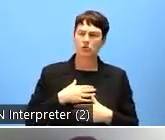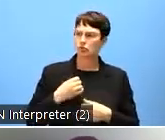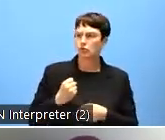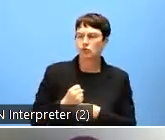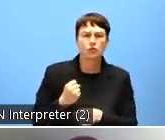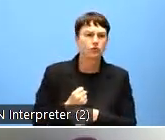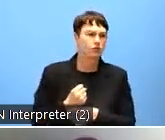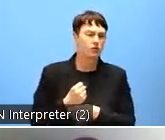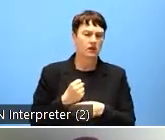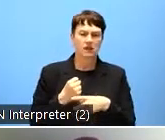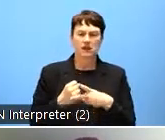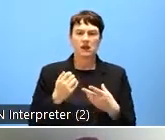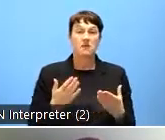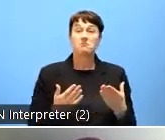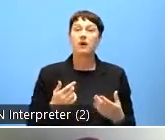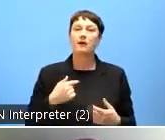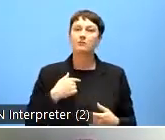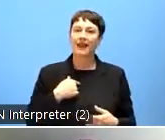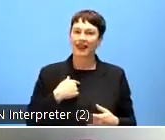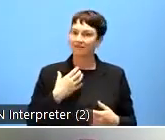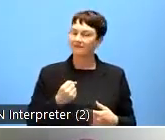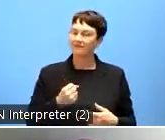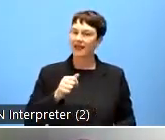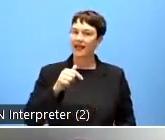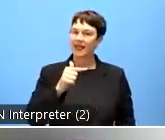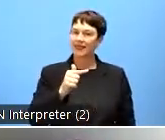submitting your tax declaration, for example.